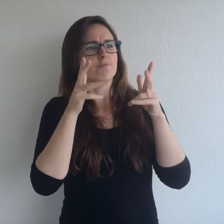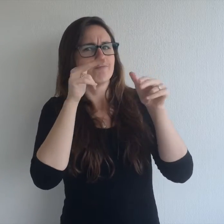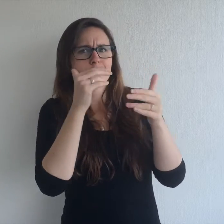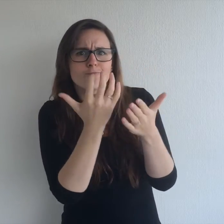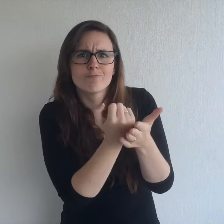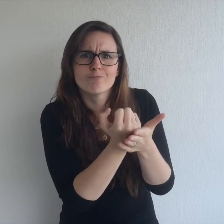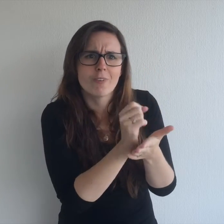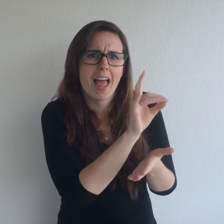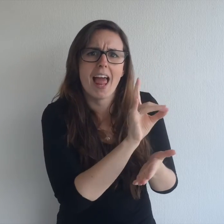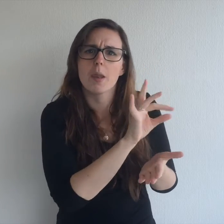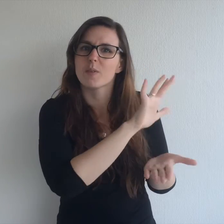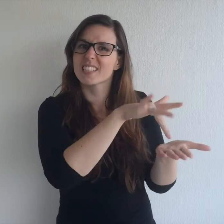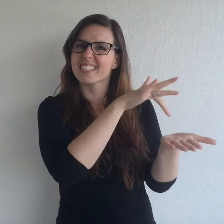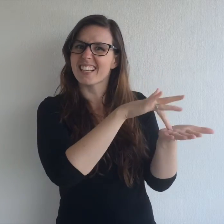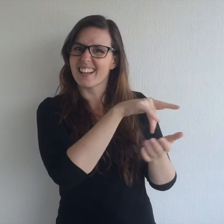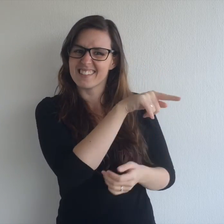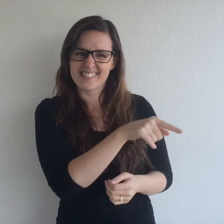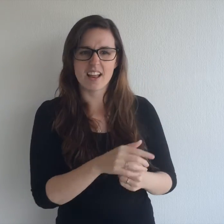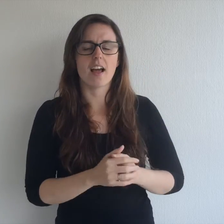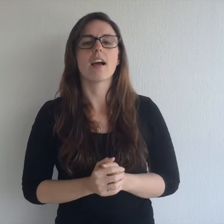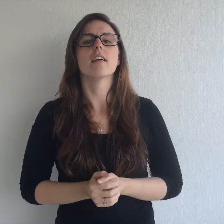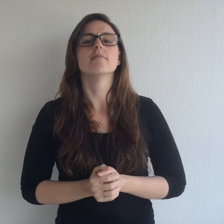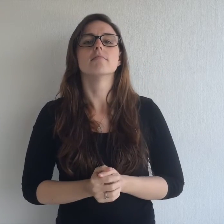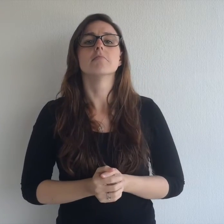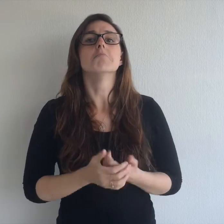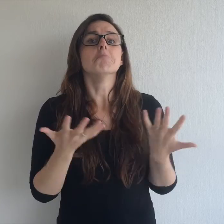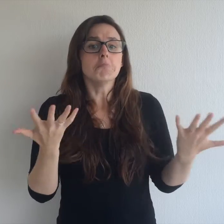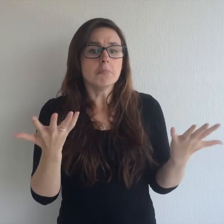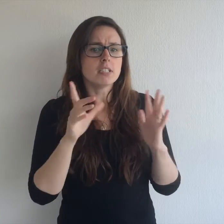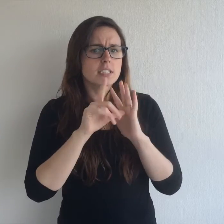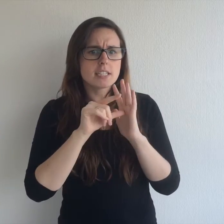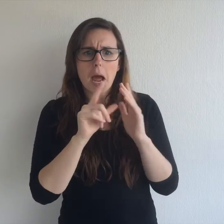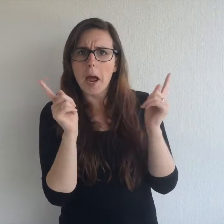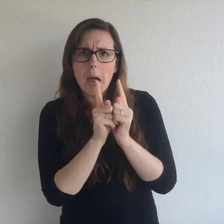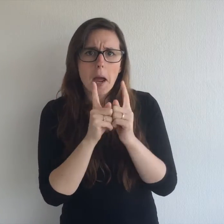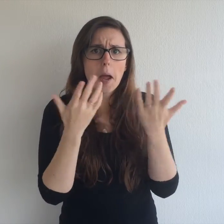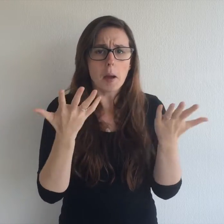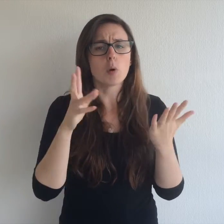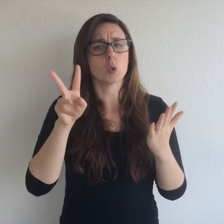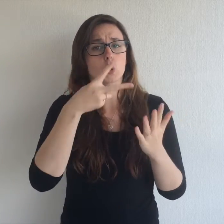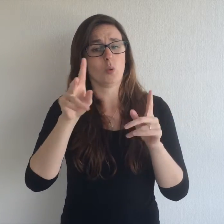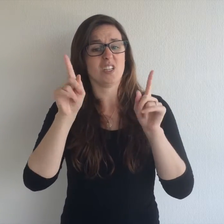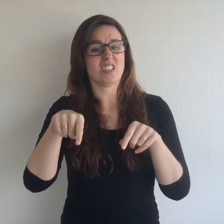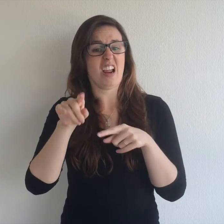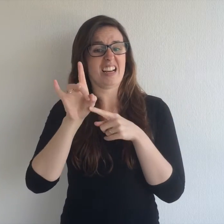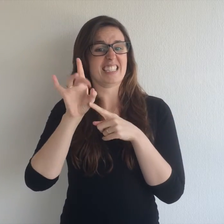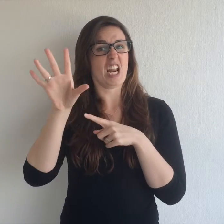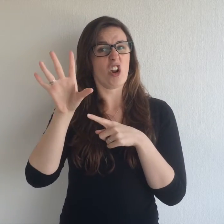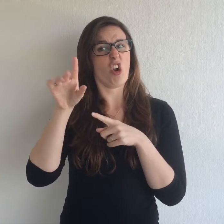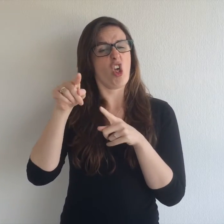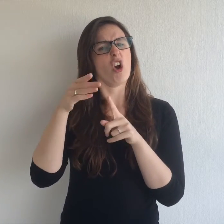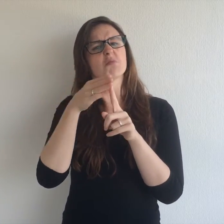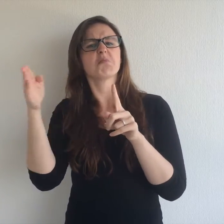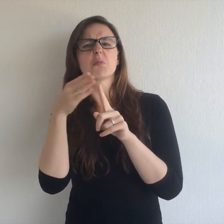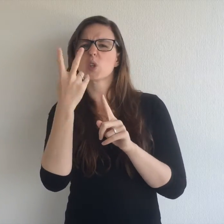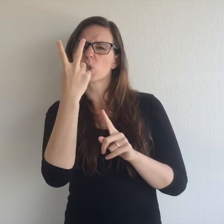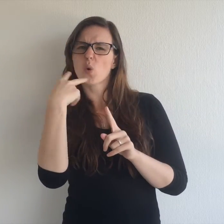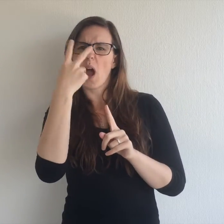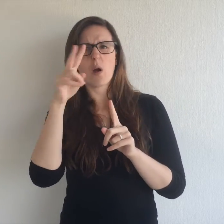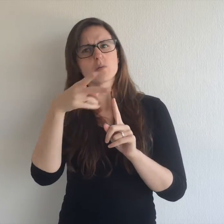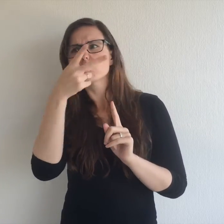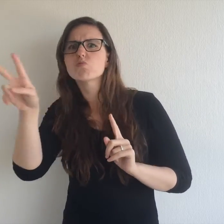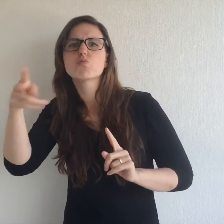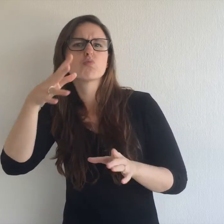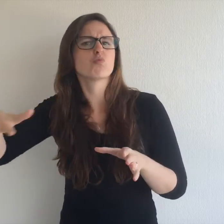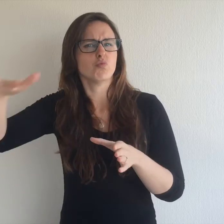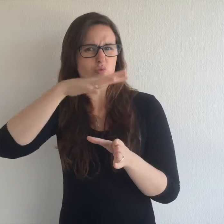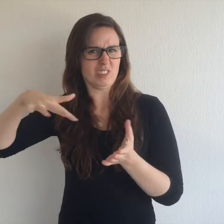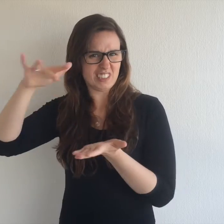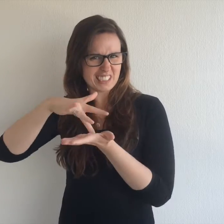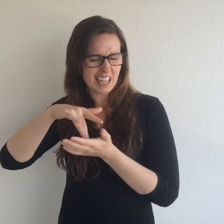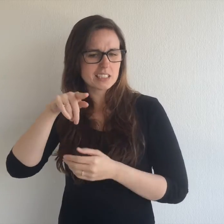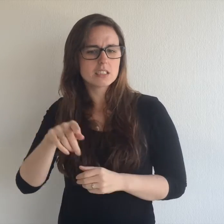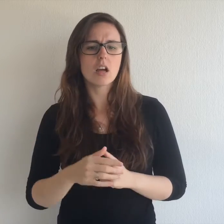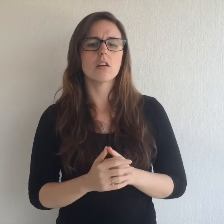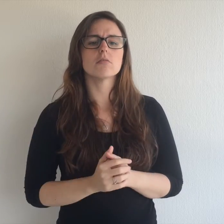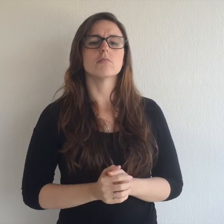Rehabilitation Centre. The tour starts at 10am and will go for approximately 2 hours.